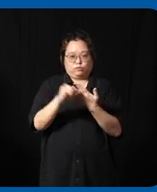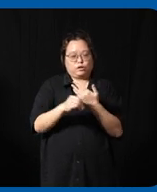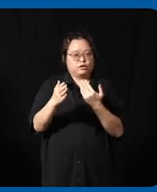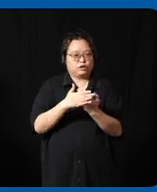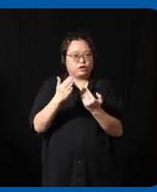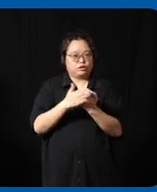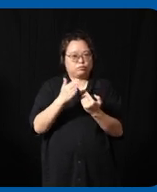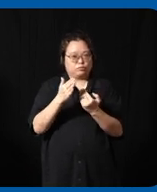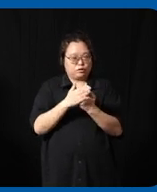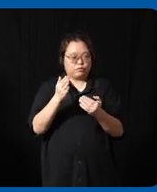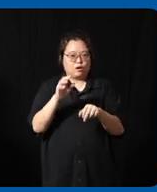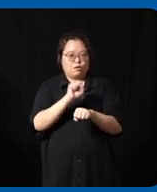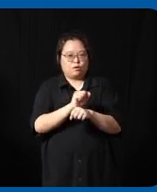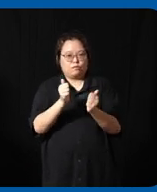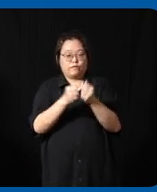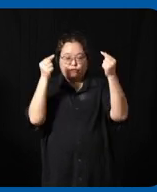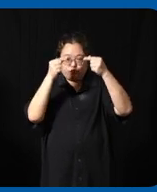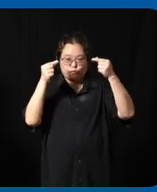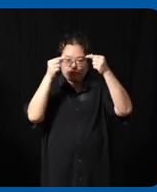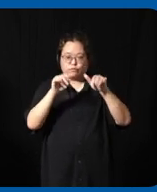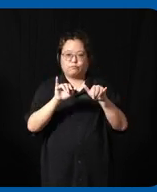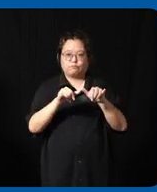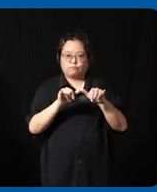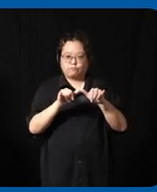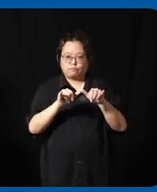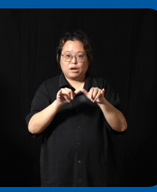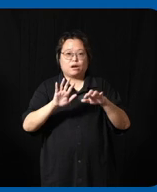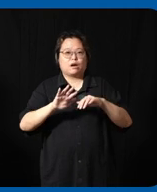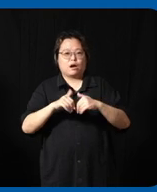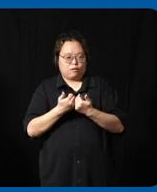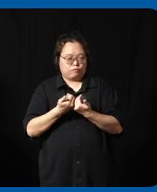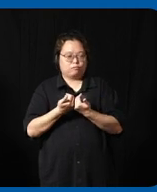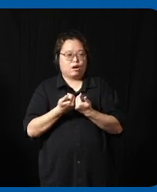that we actually work with the Google Engineers to see how commercially available smart home